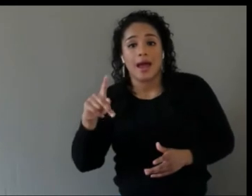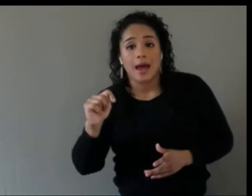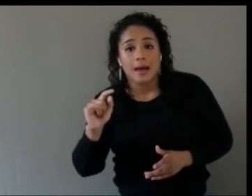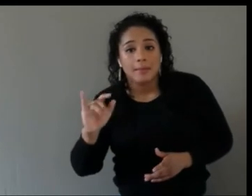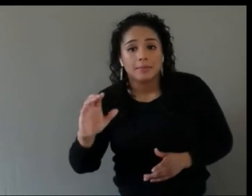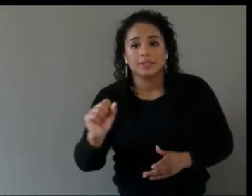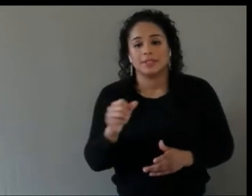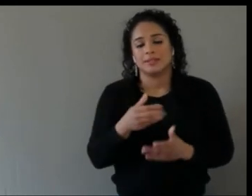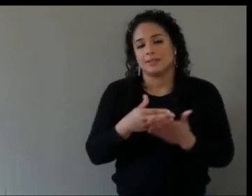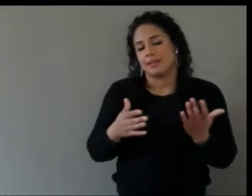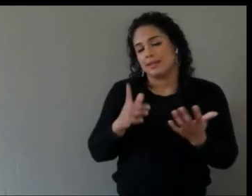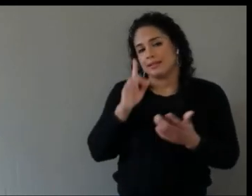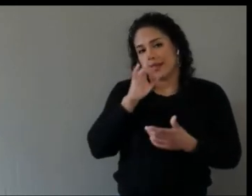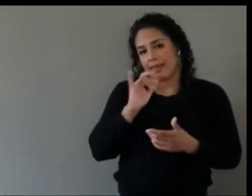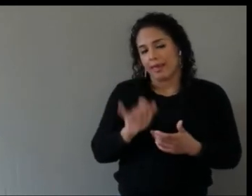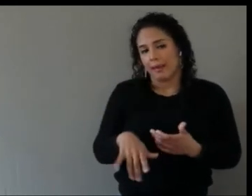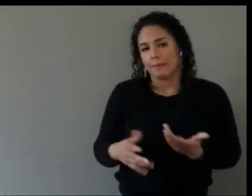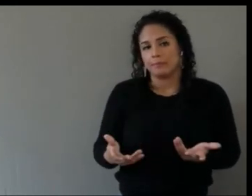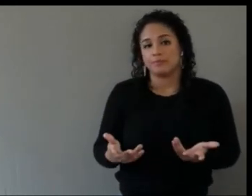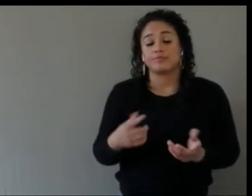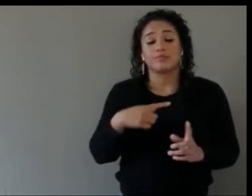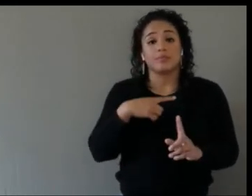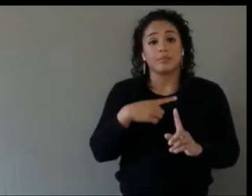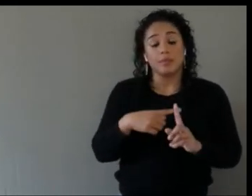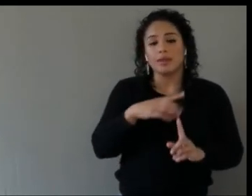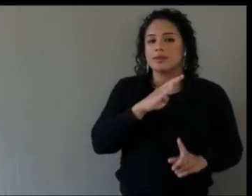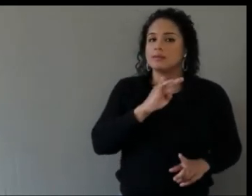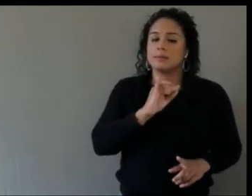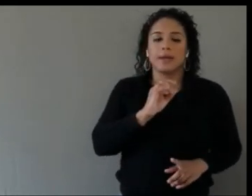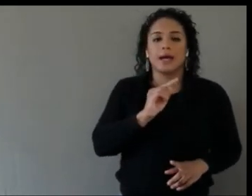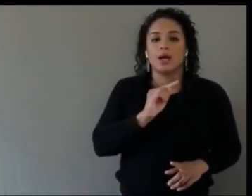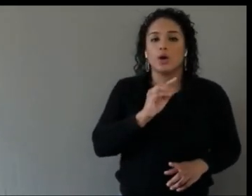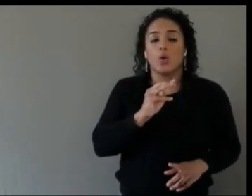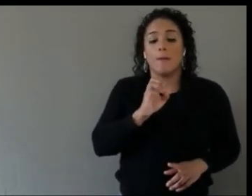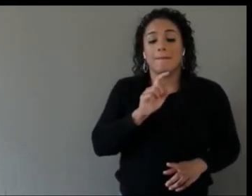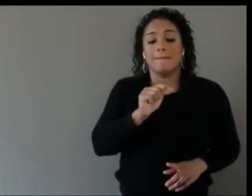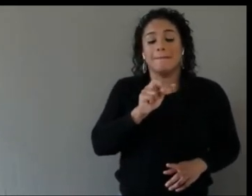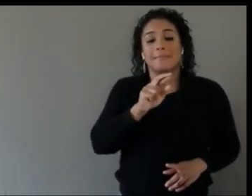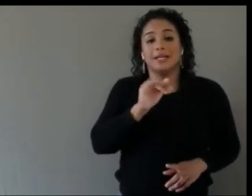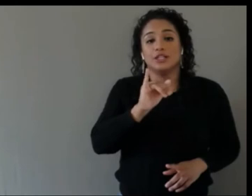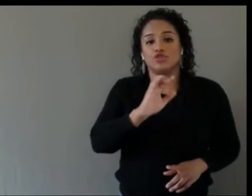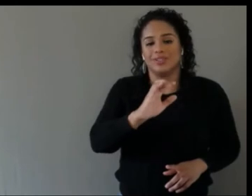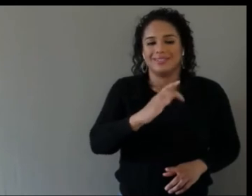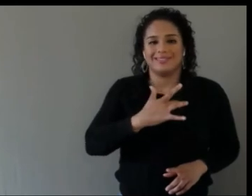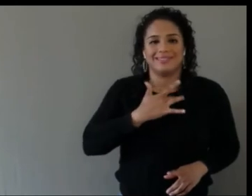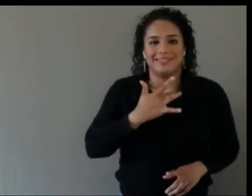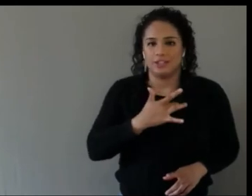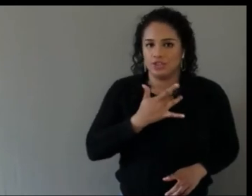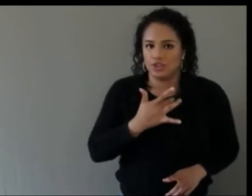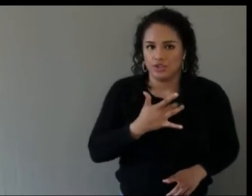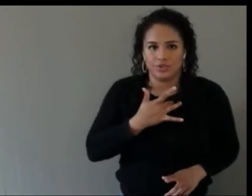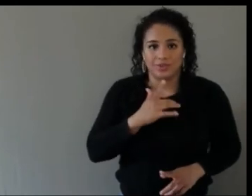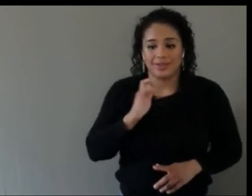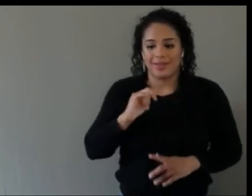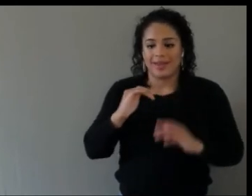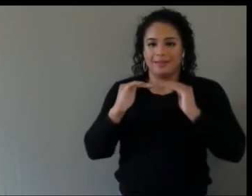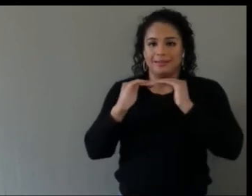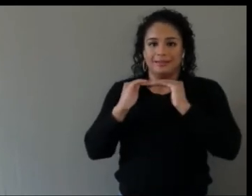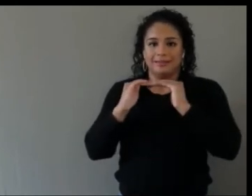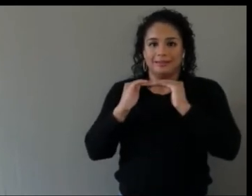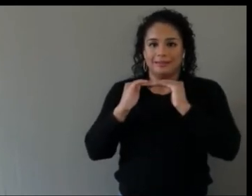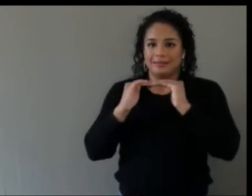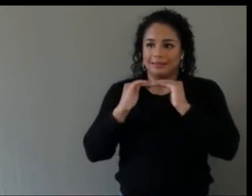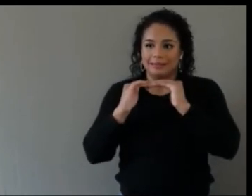The biometric sensors, the standard and the bar is going to just keep on moving forward,